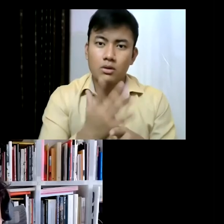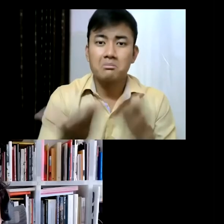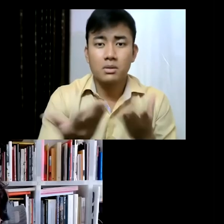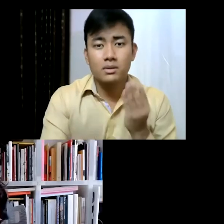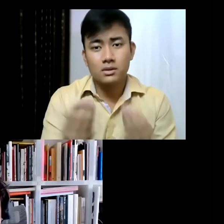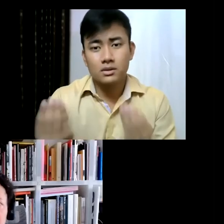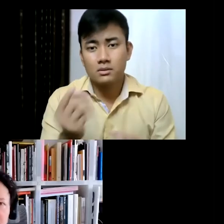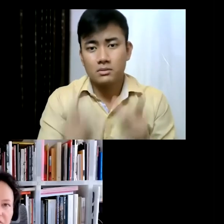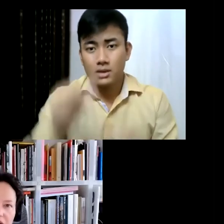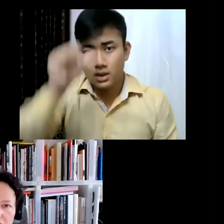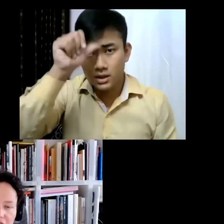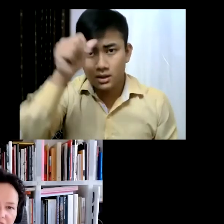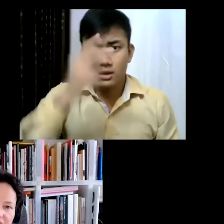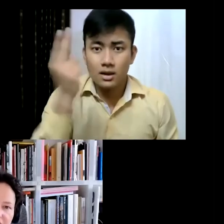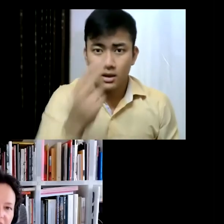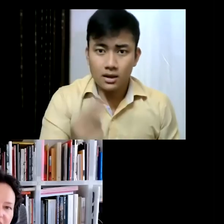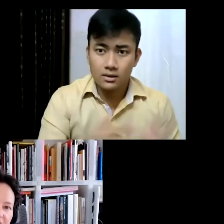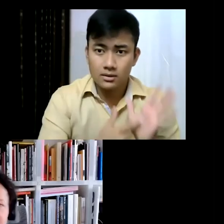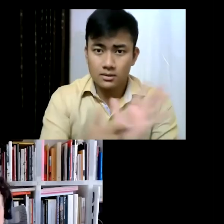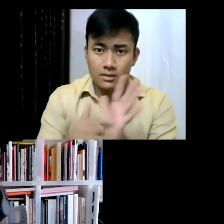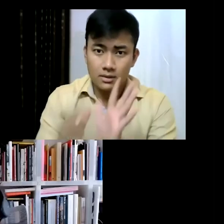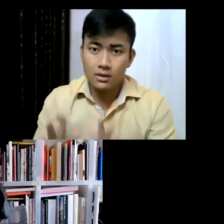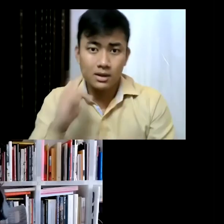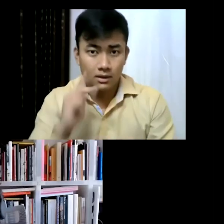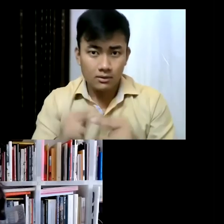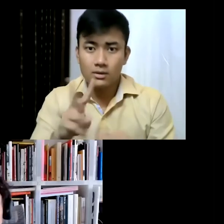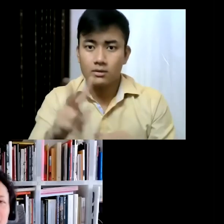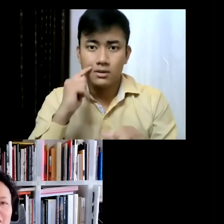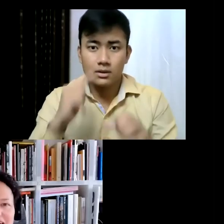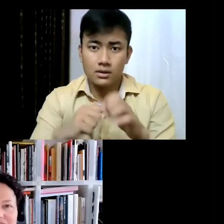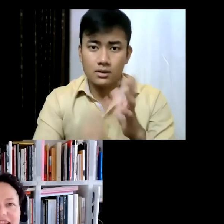an Indian artist finds a venue in Venice and then a ton of people are going to go